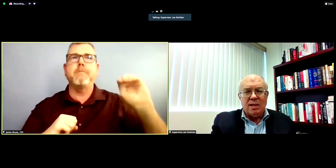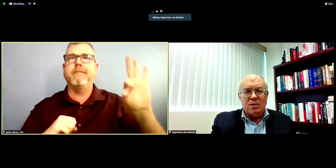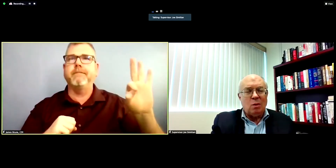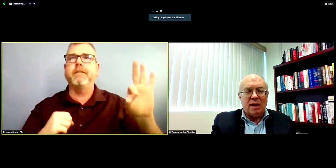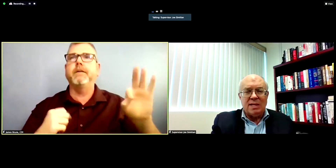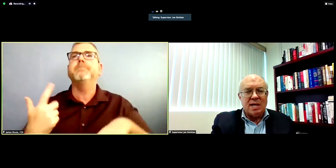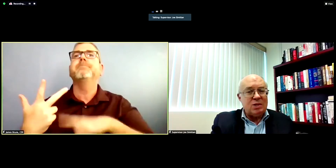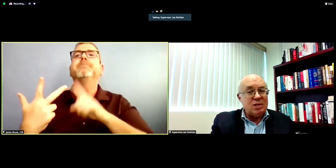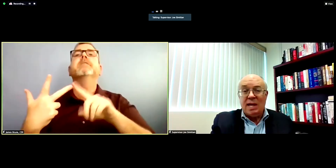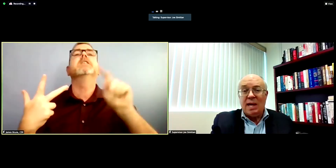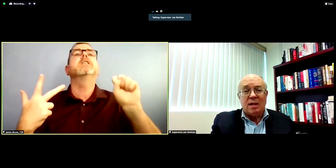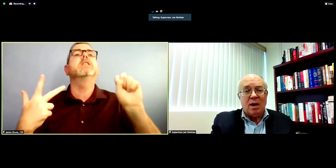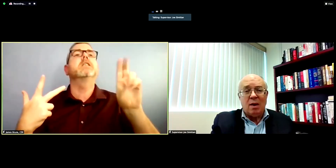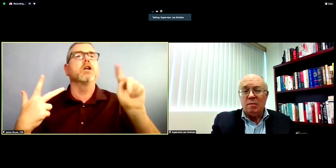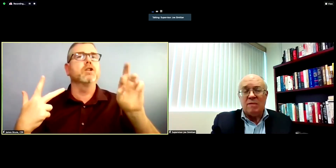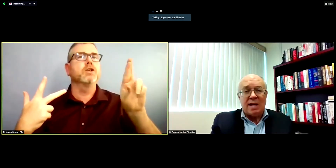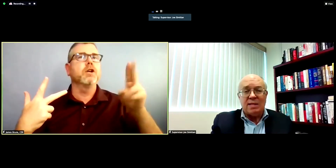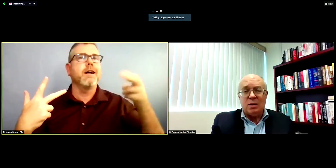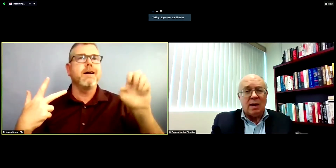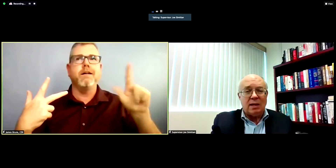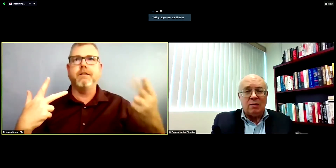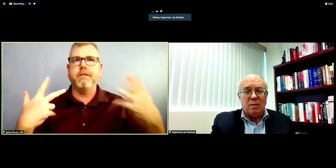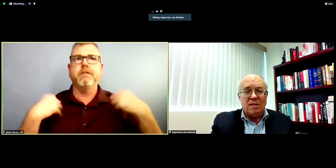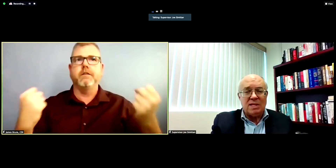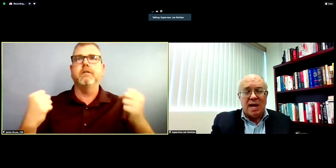these two organizations. They get their vaccine directly from the state,